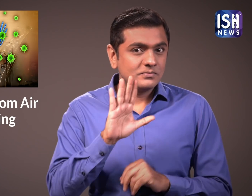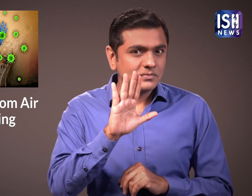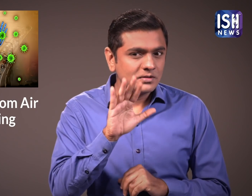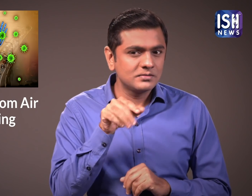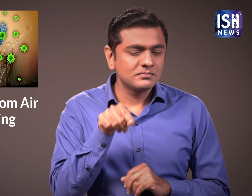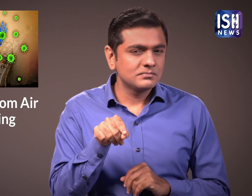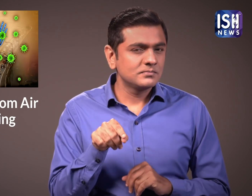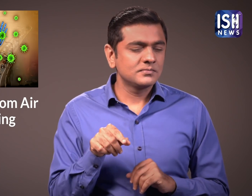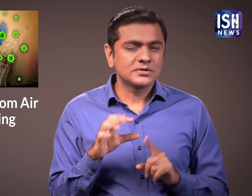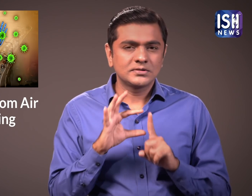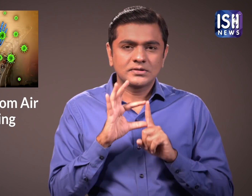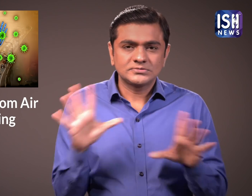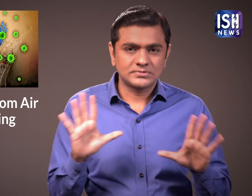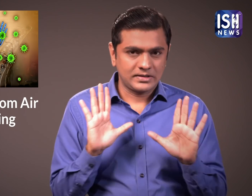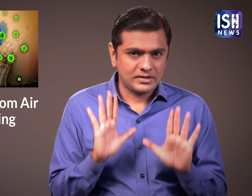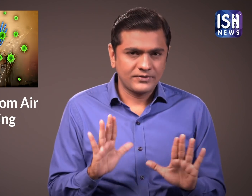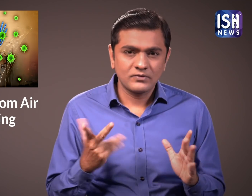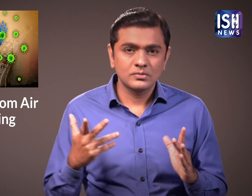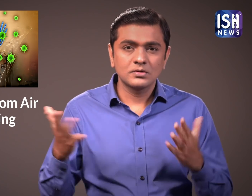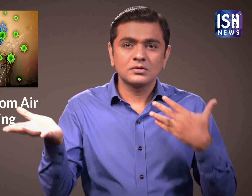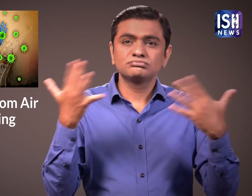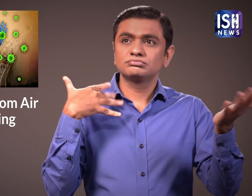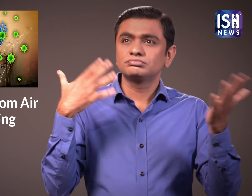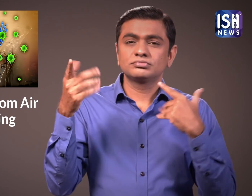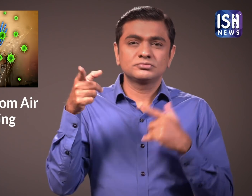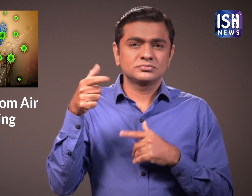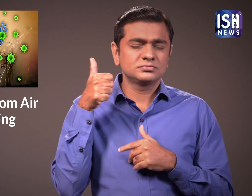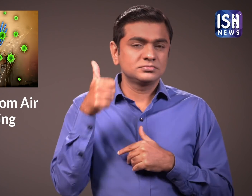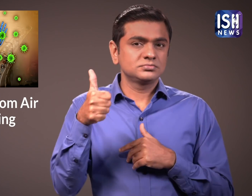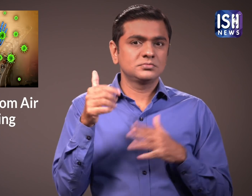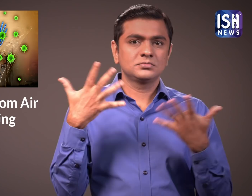But winter brings with it a lot of air pollution.